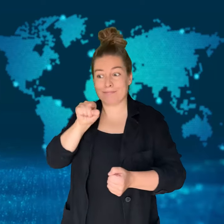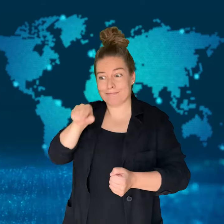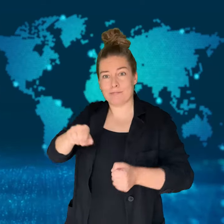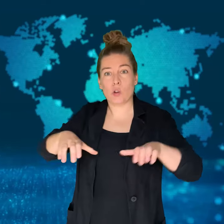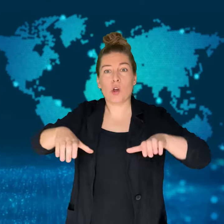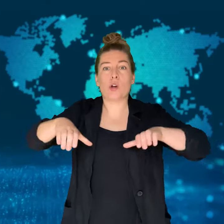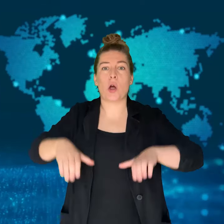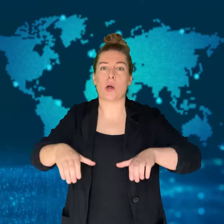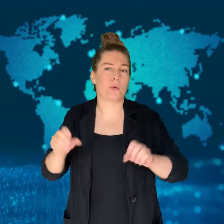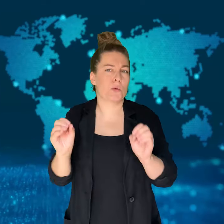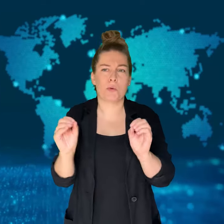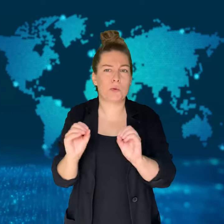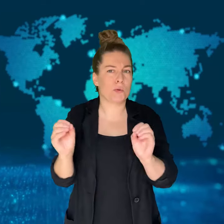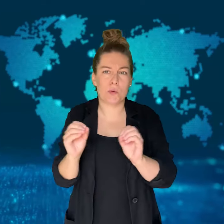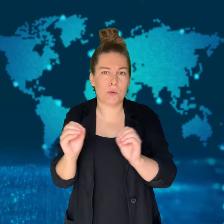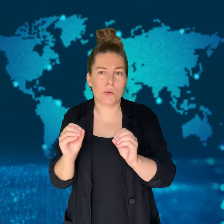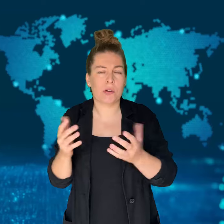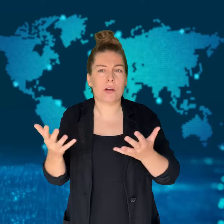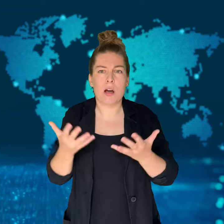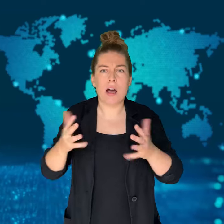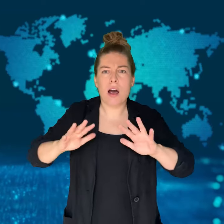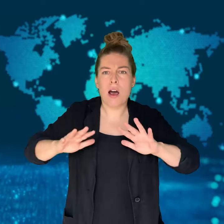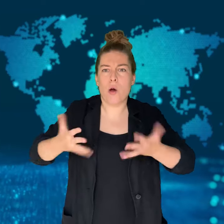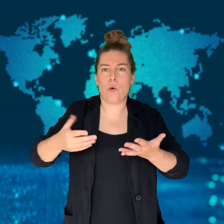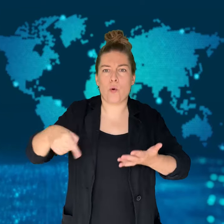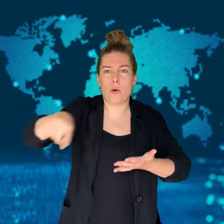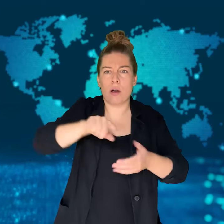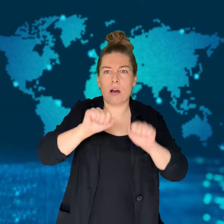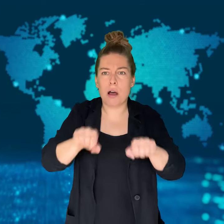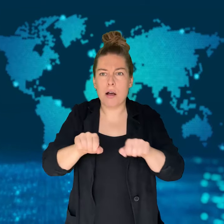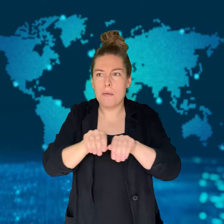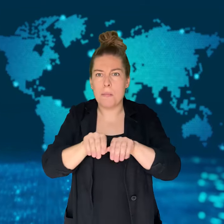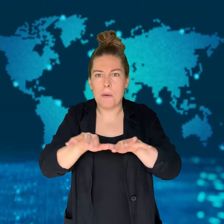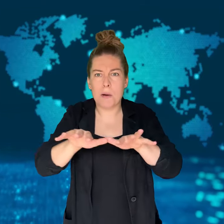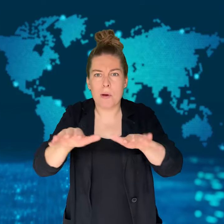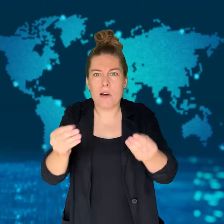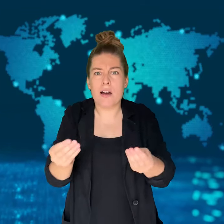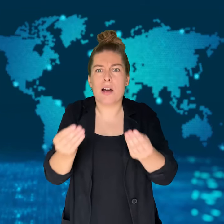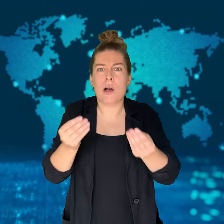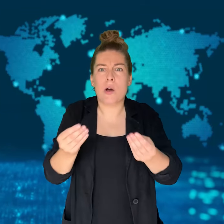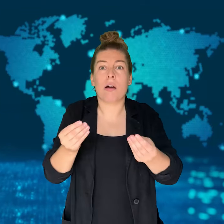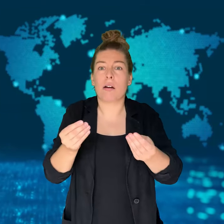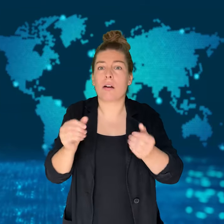but it is not generally available in the DRC.